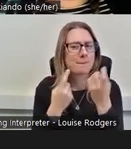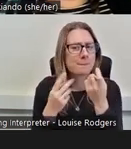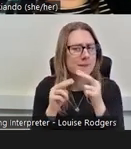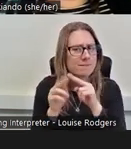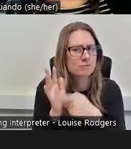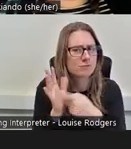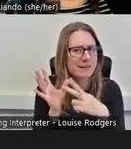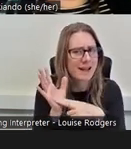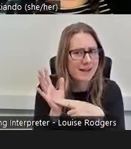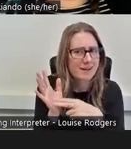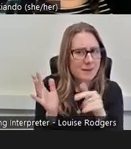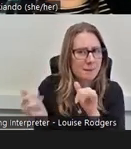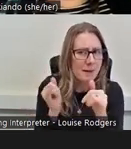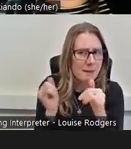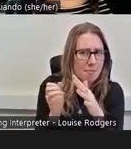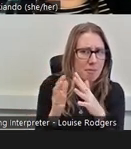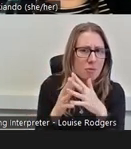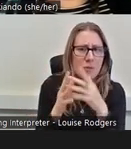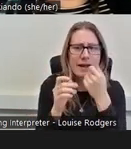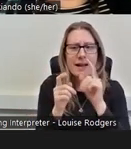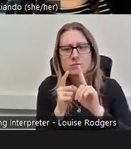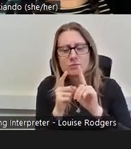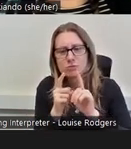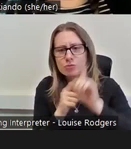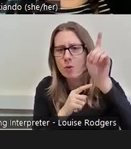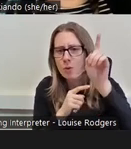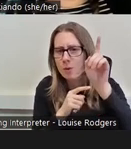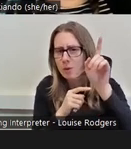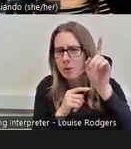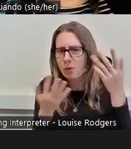I don't know, whether we can scroll to the top as people are writing or because I just want to pull